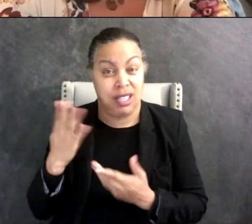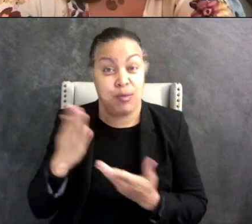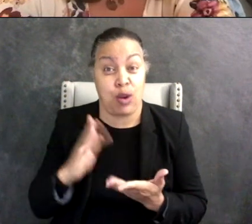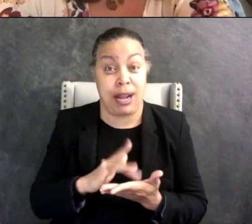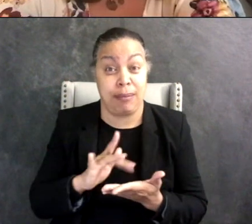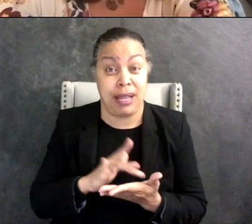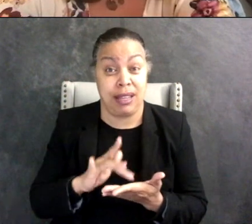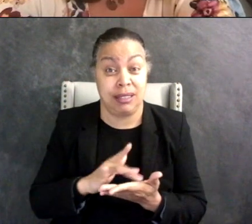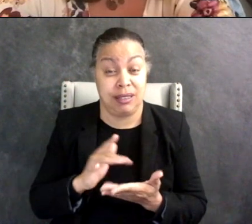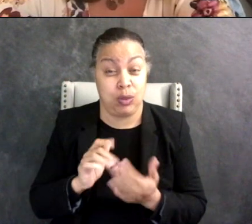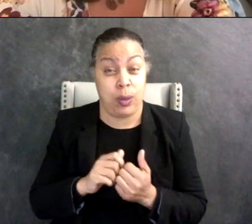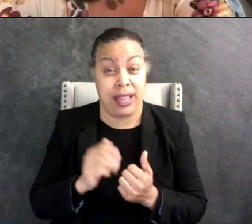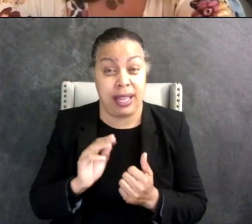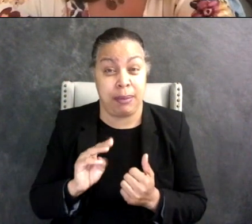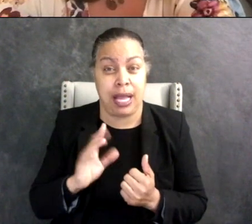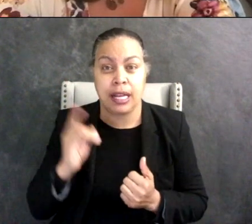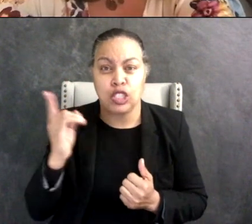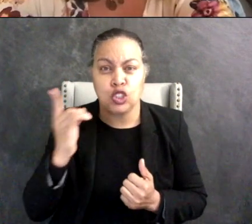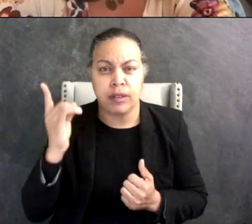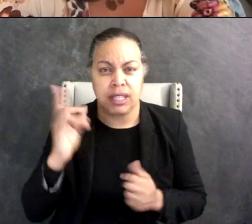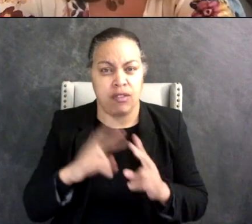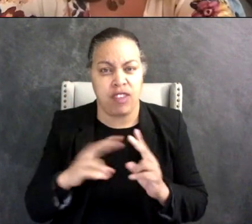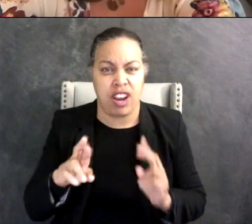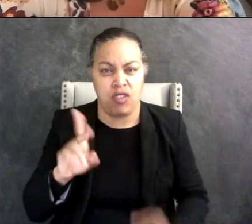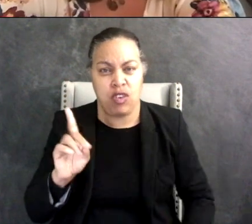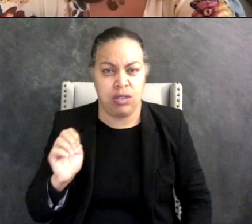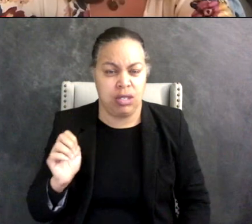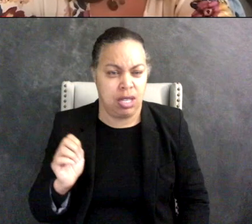and actually the server was really rude about it like, you should be talking to your parents